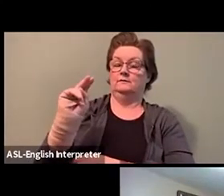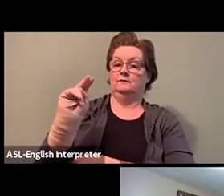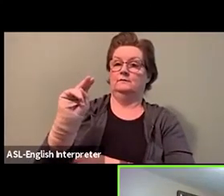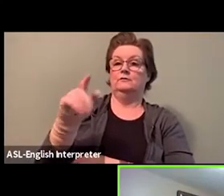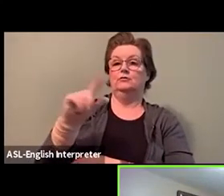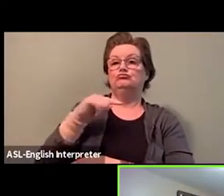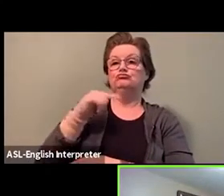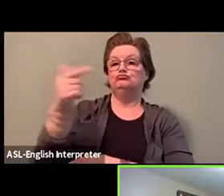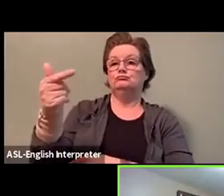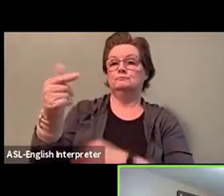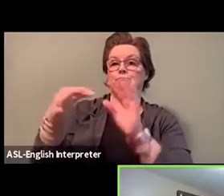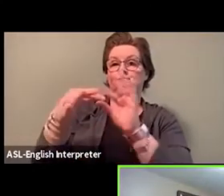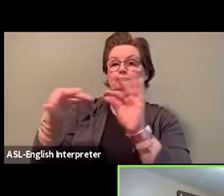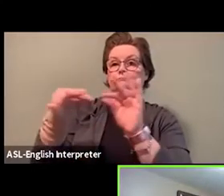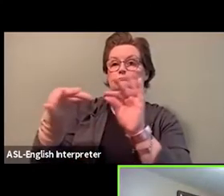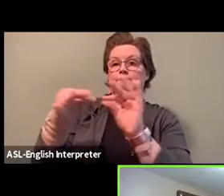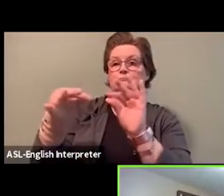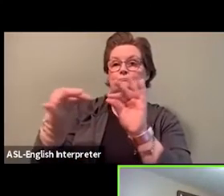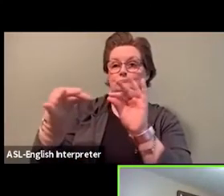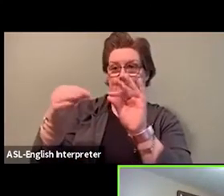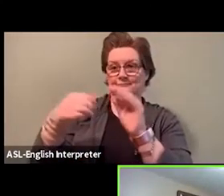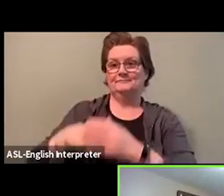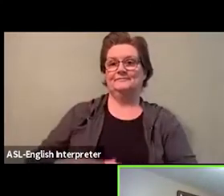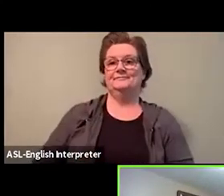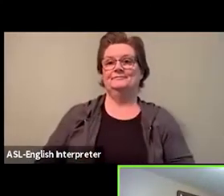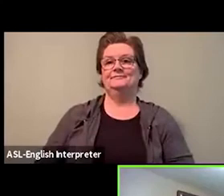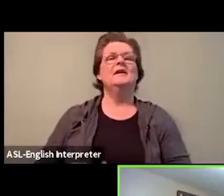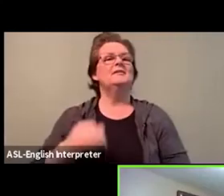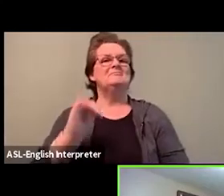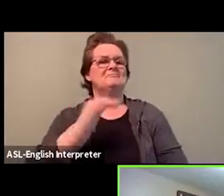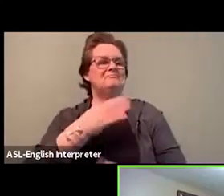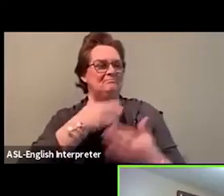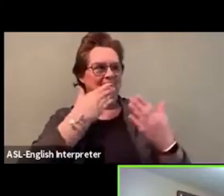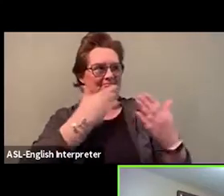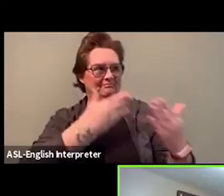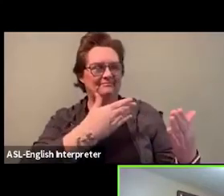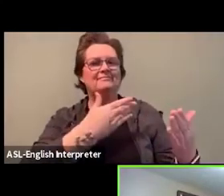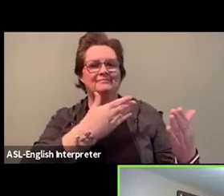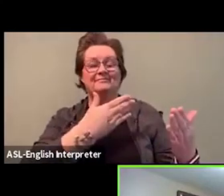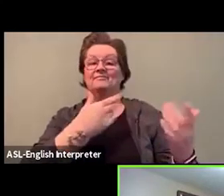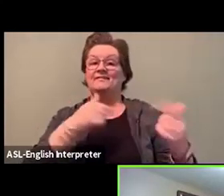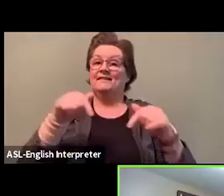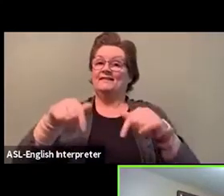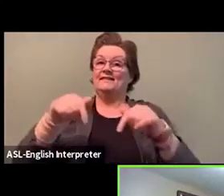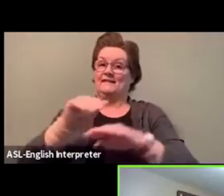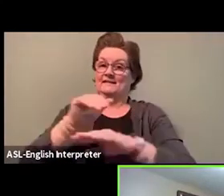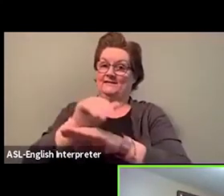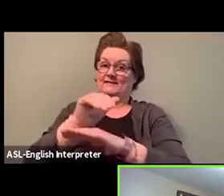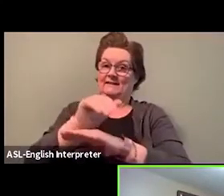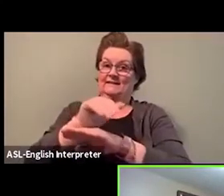Thank you very much, Veriline. This evening, we will be discussing the experiences